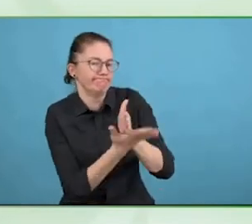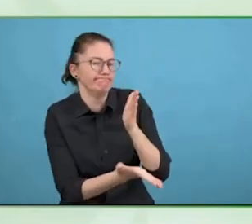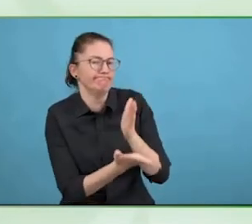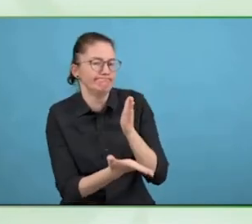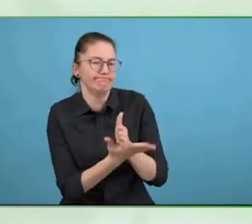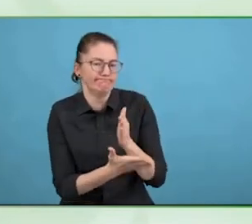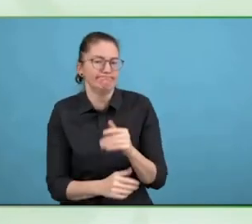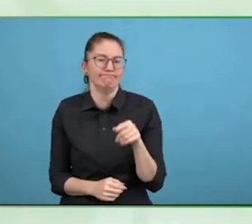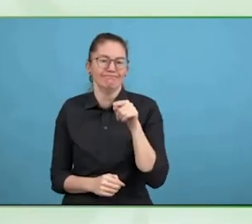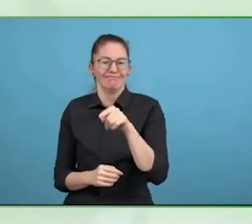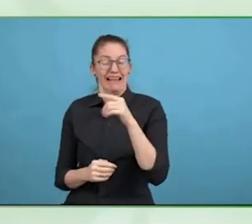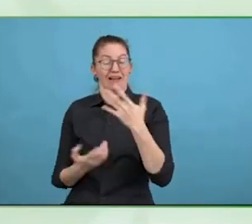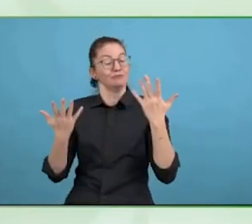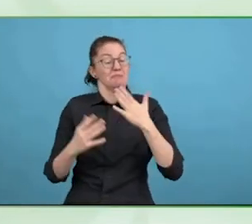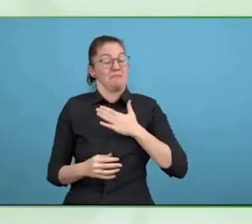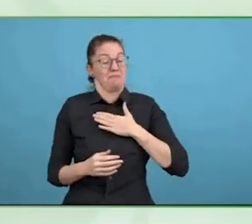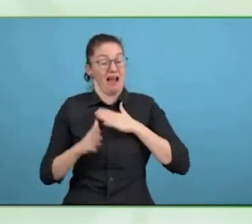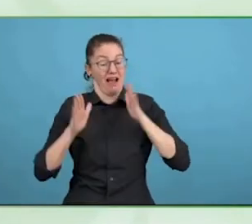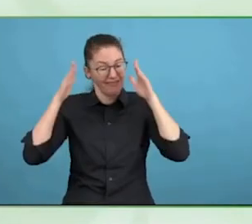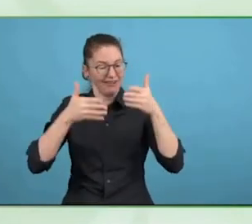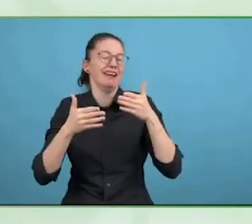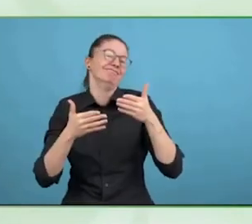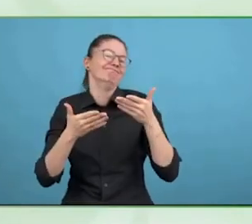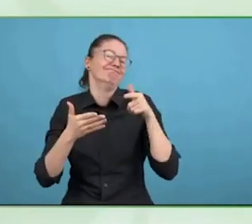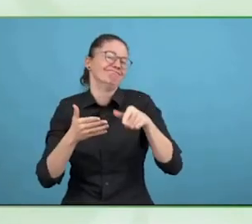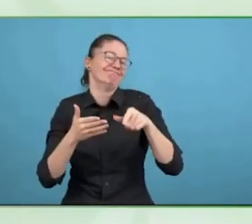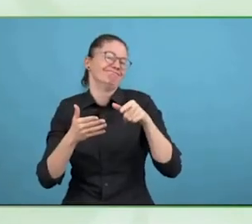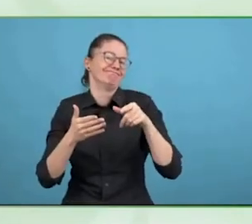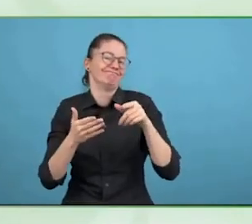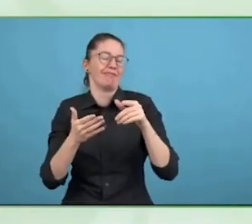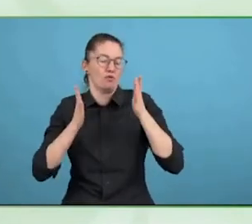government to provide social care, for example, and if there is a